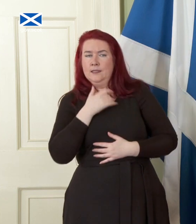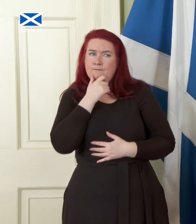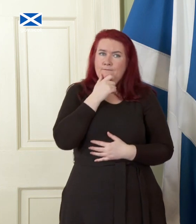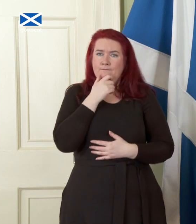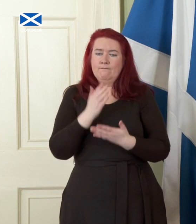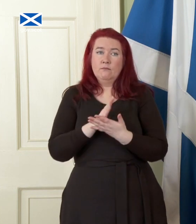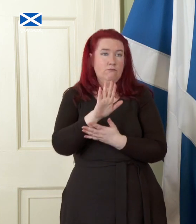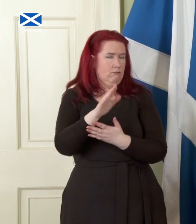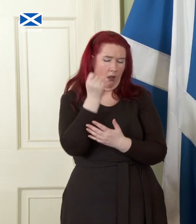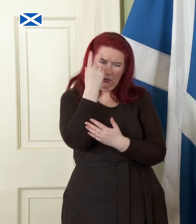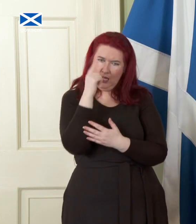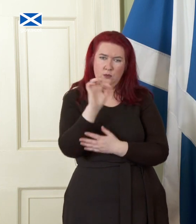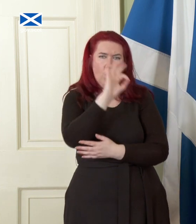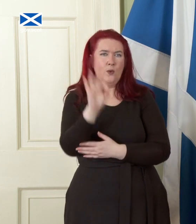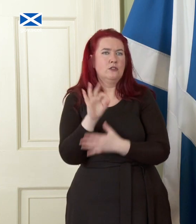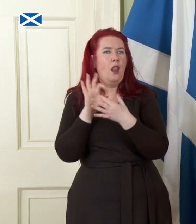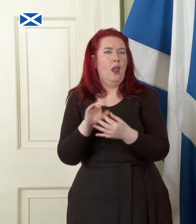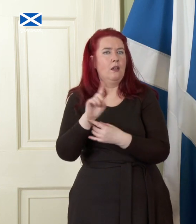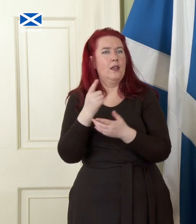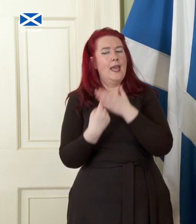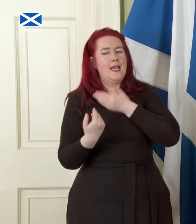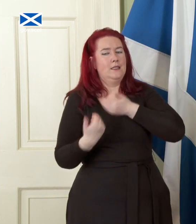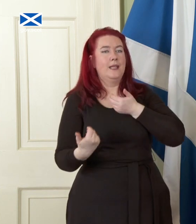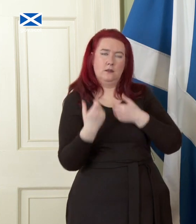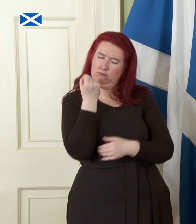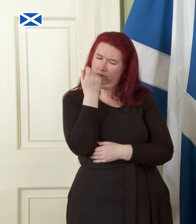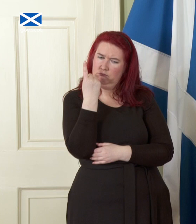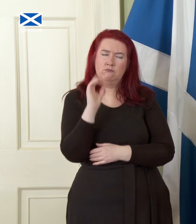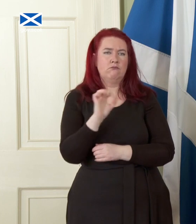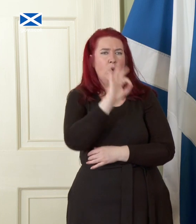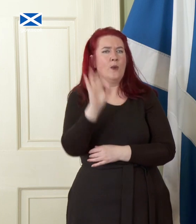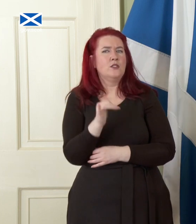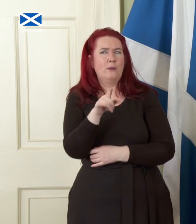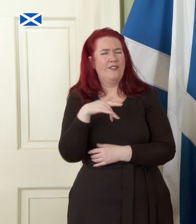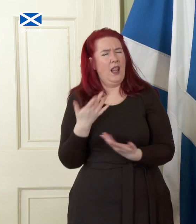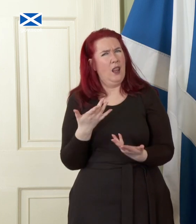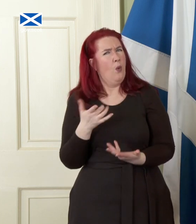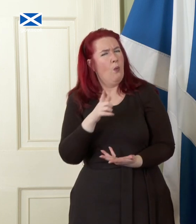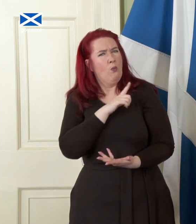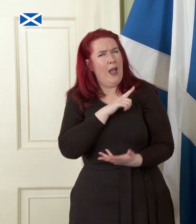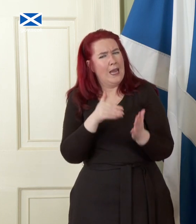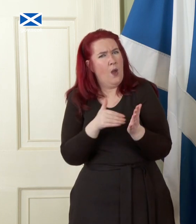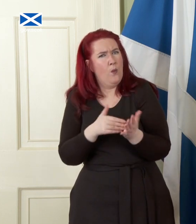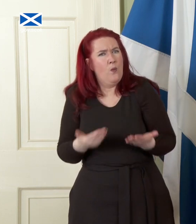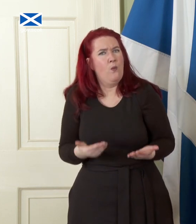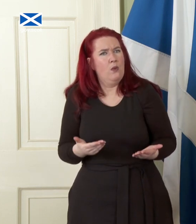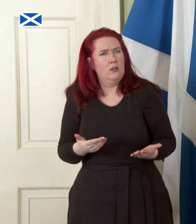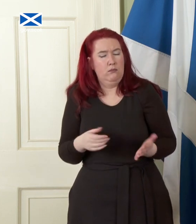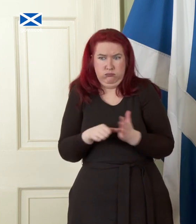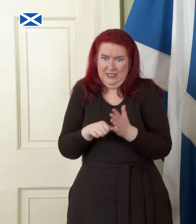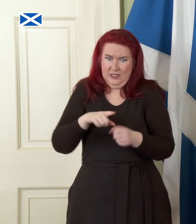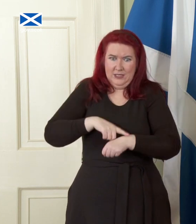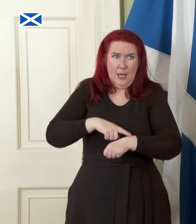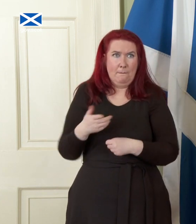fair questions about independence. Questions like: 'Why now in these tough times?' 'Is a stronger,